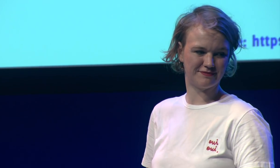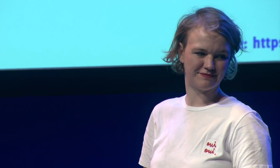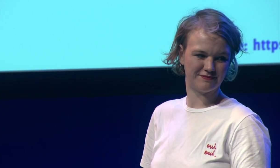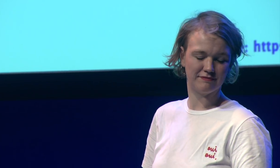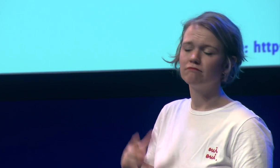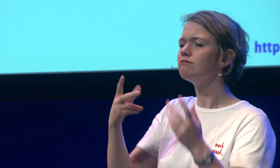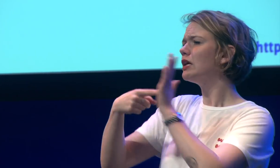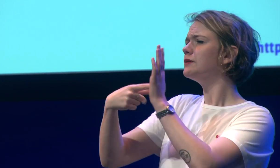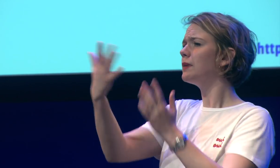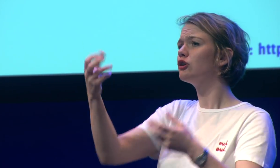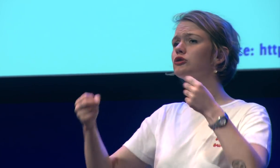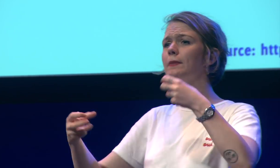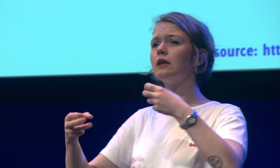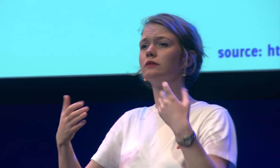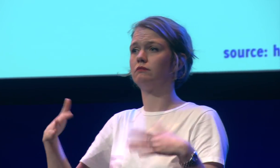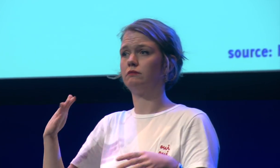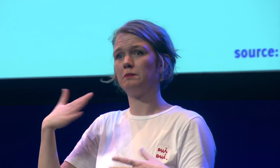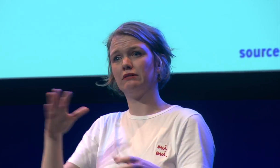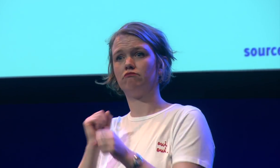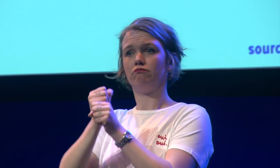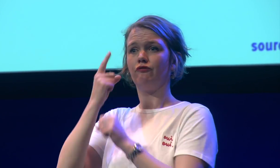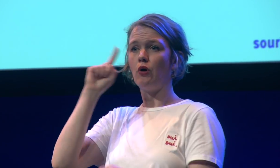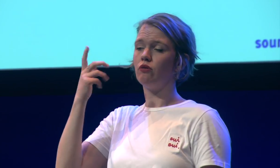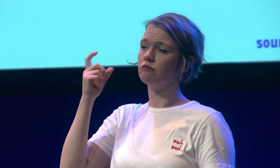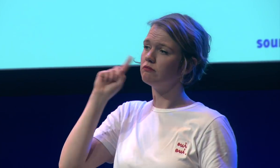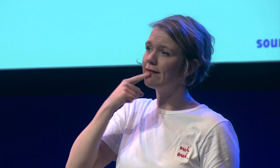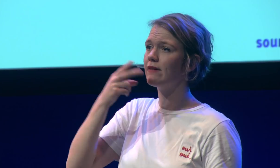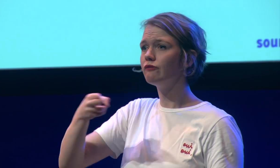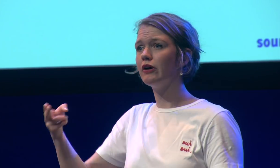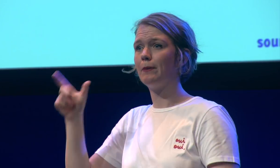that as well an example would be the subtitles that have been created for